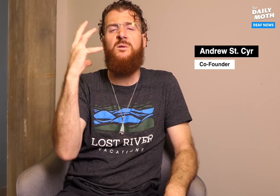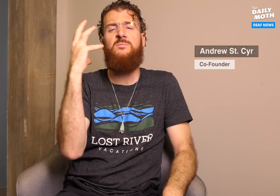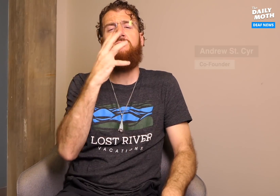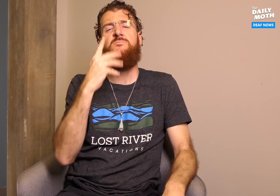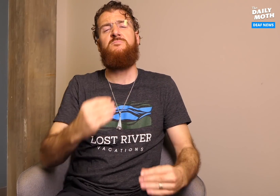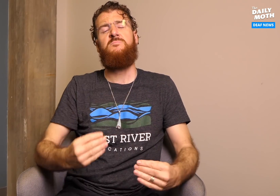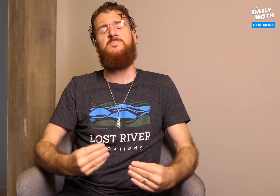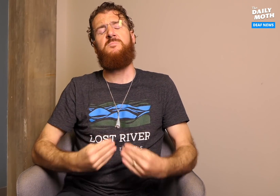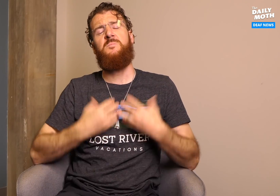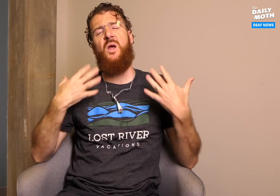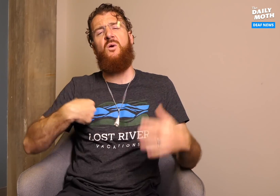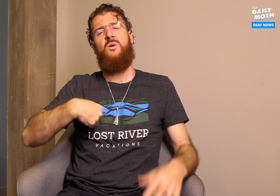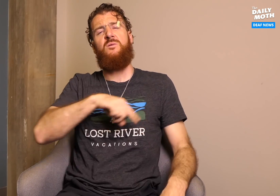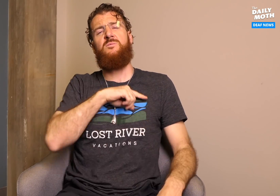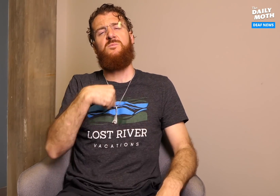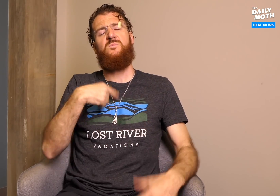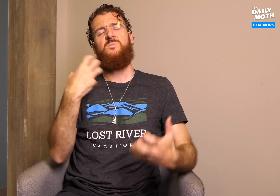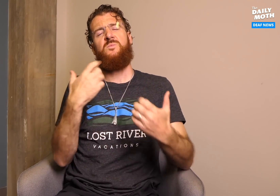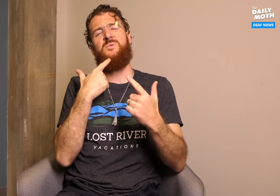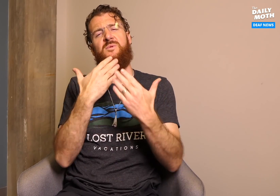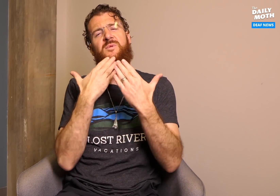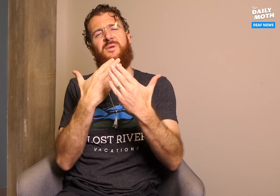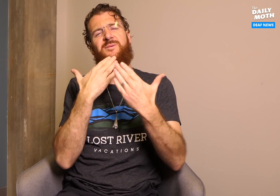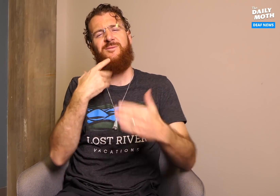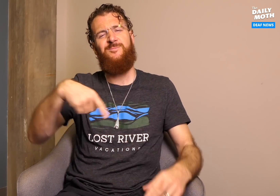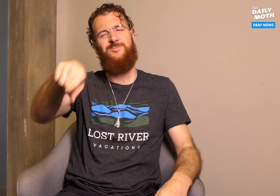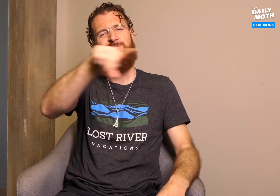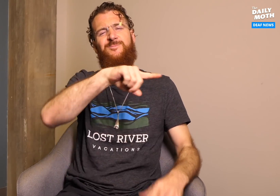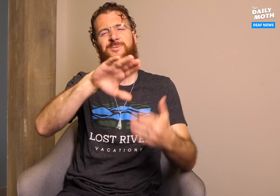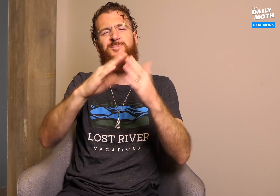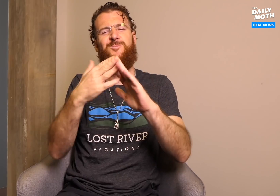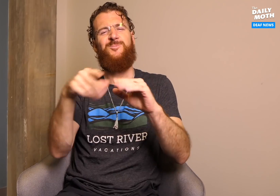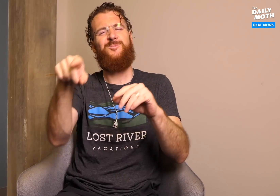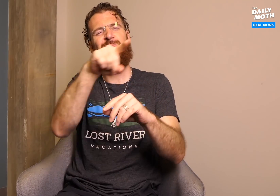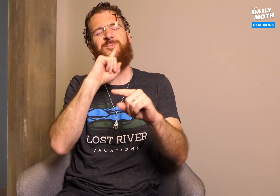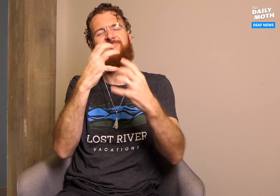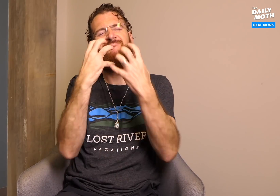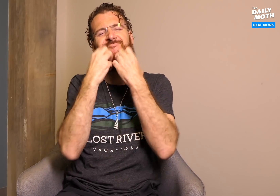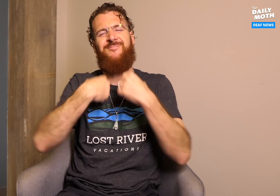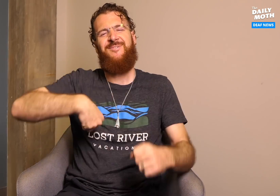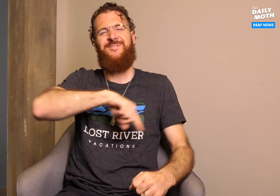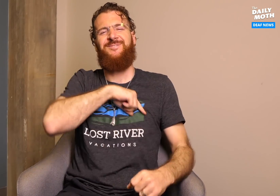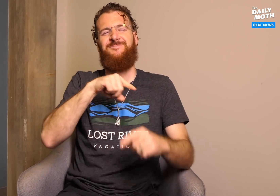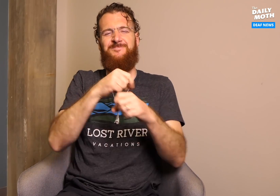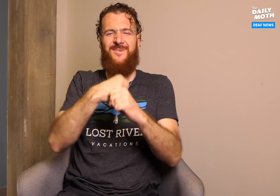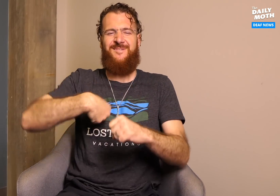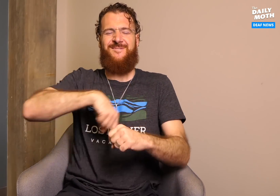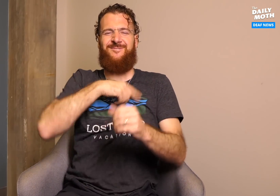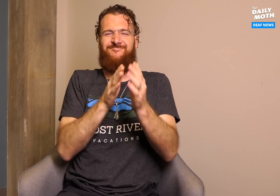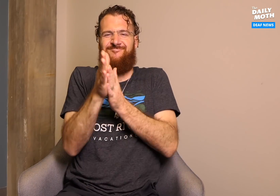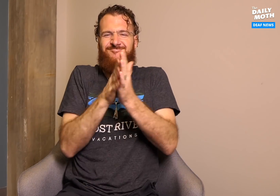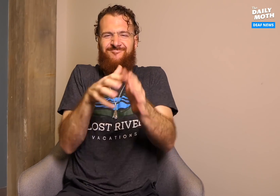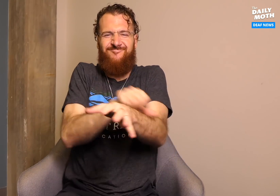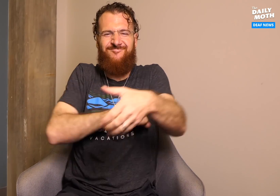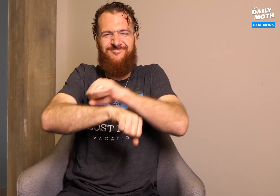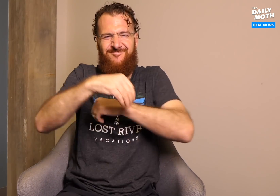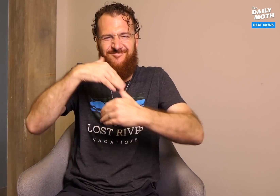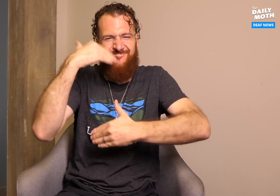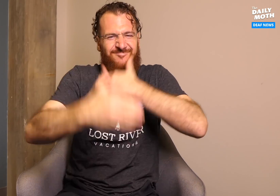This was such an inspiration for us and we are truly grateful for you, the community, for valuing our mission. It's made us really roll up our sleeves and move